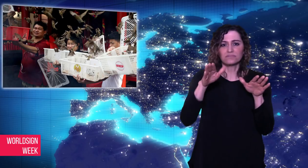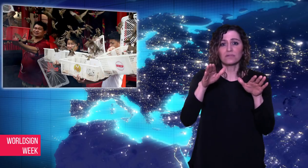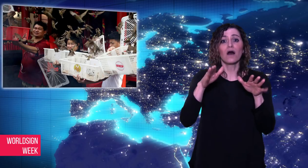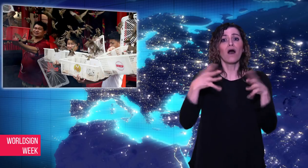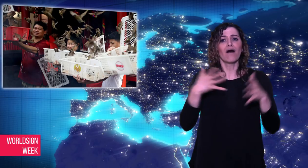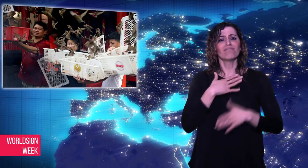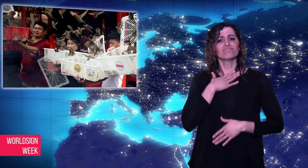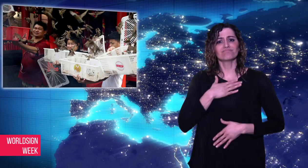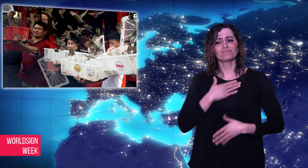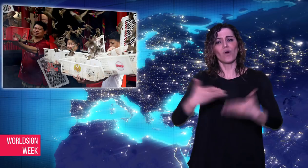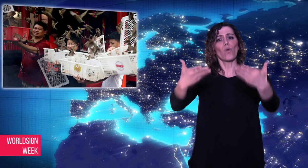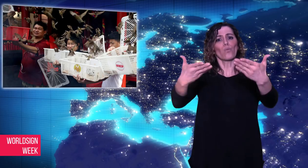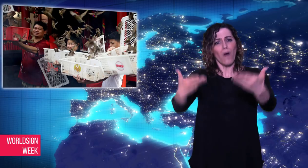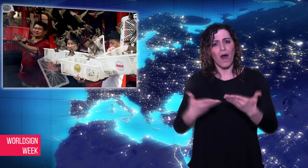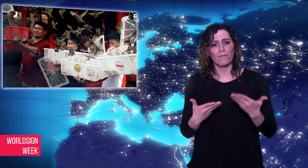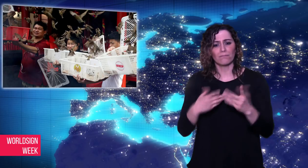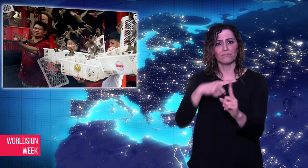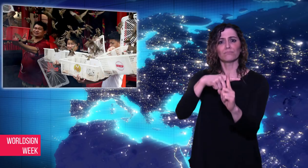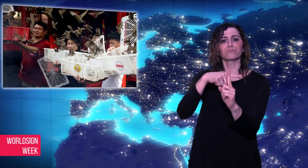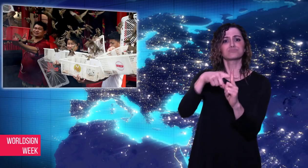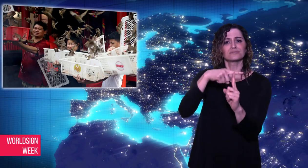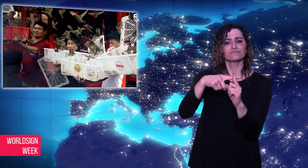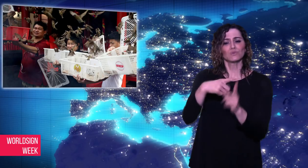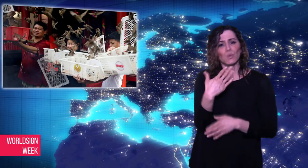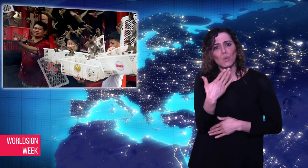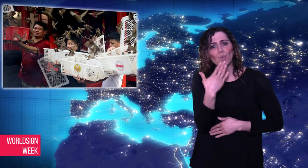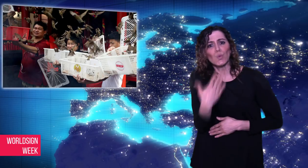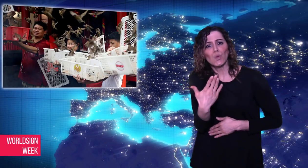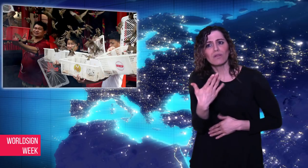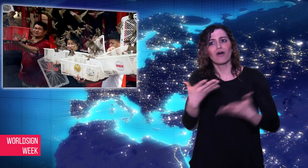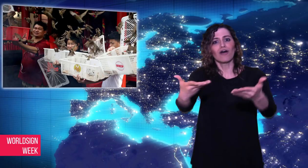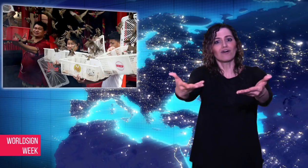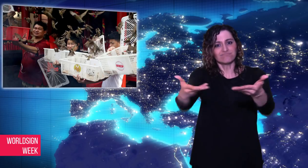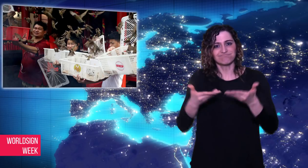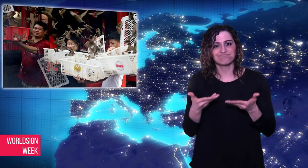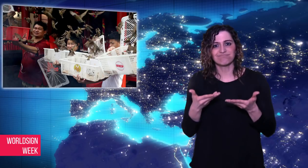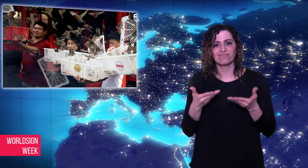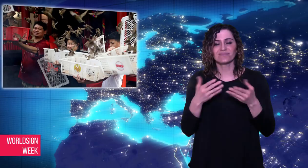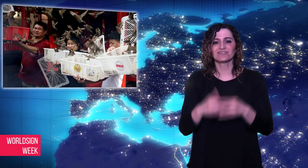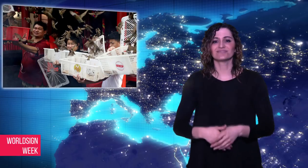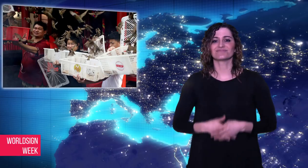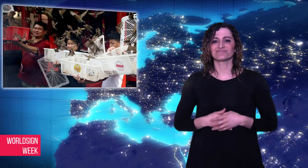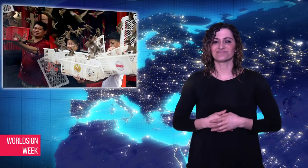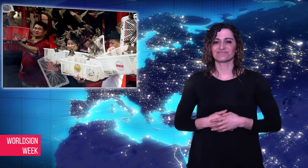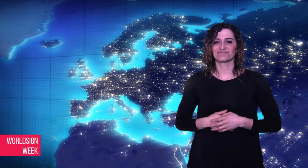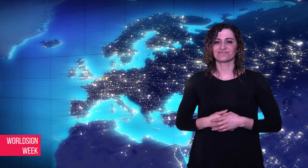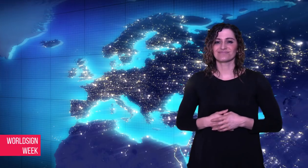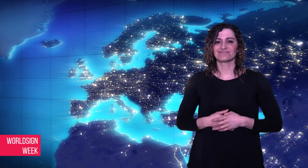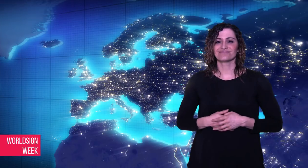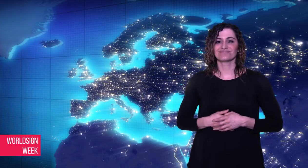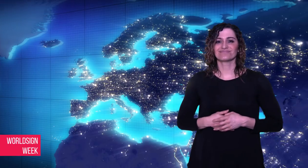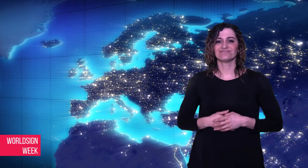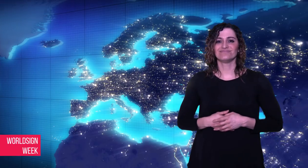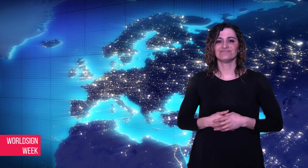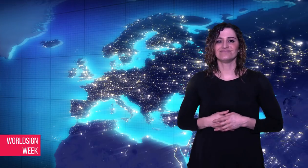and welcome goodwill.